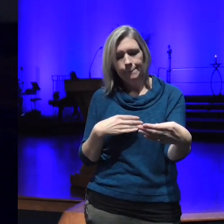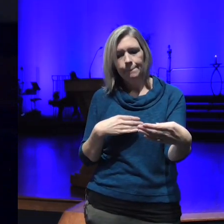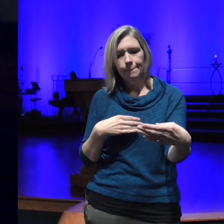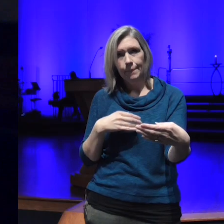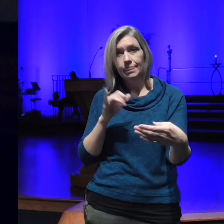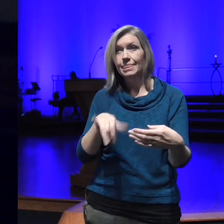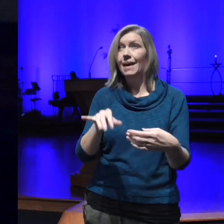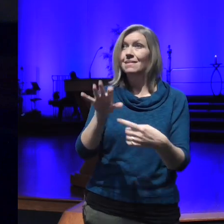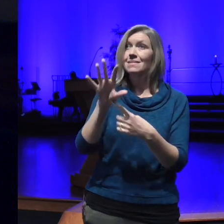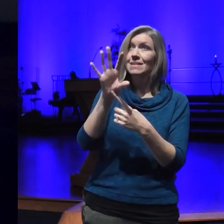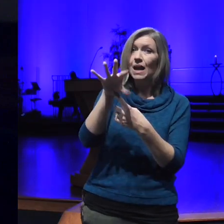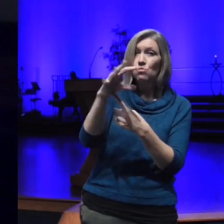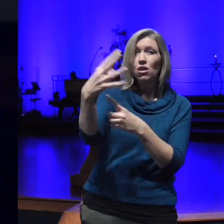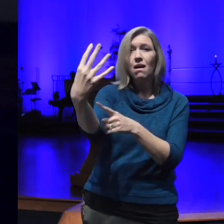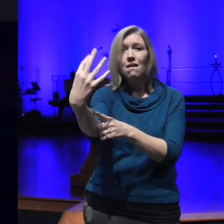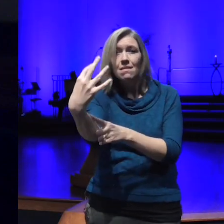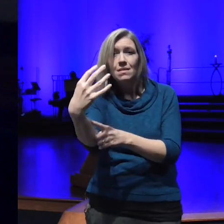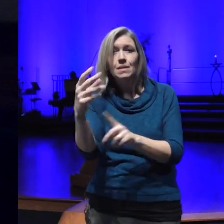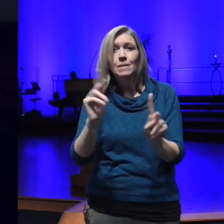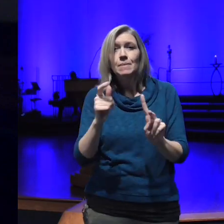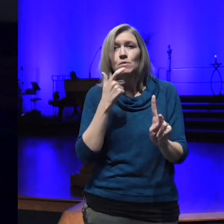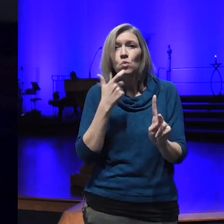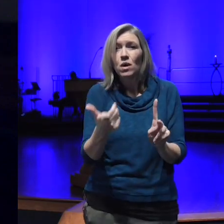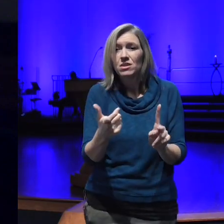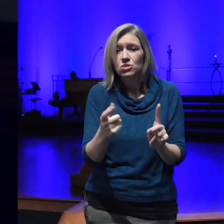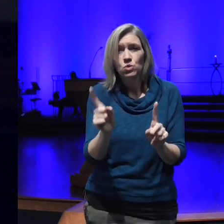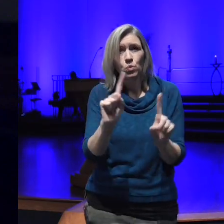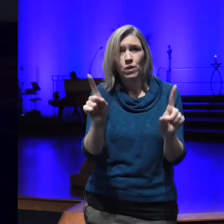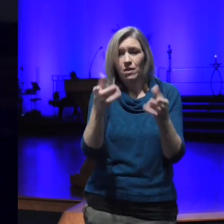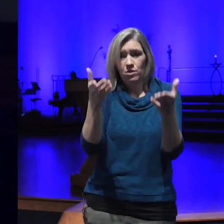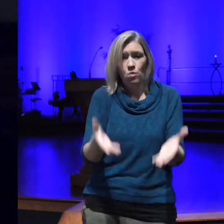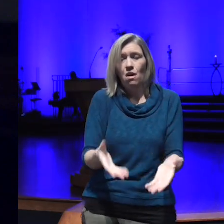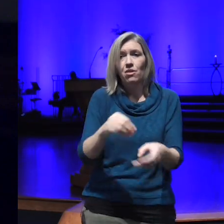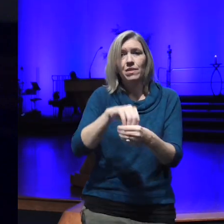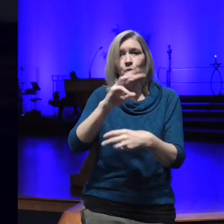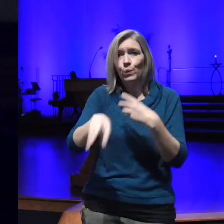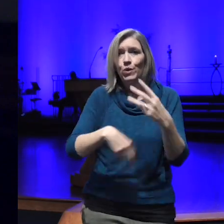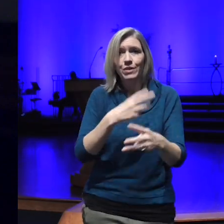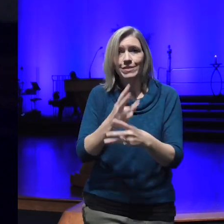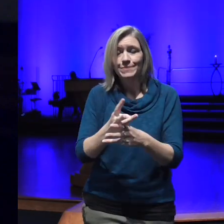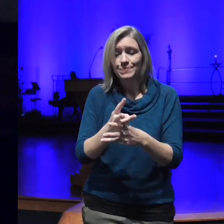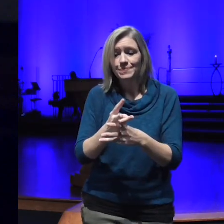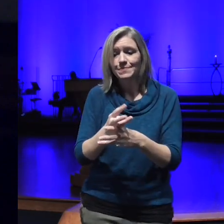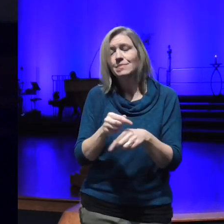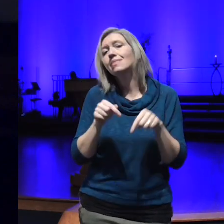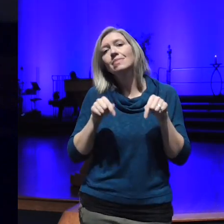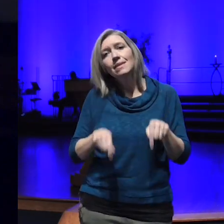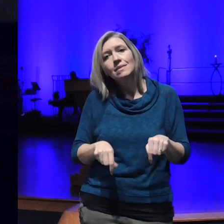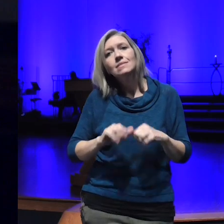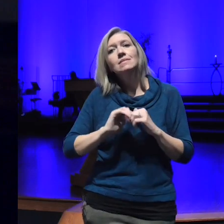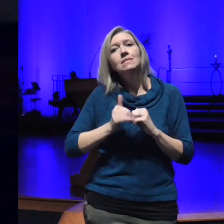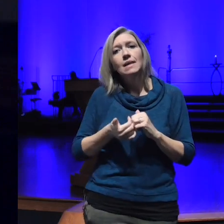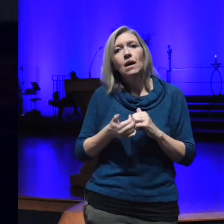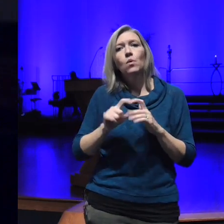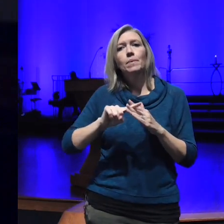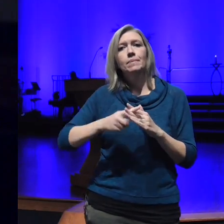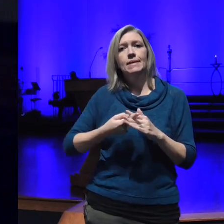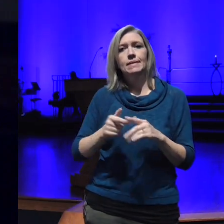those watching wherever they are in the world This Is How We Begin the practice and I invite